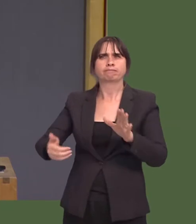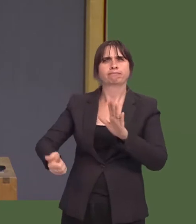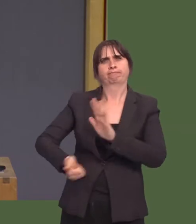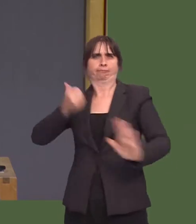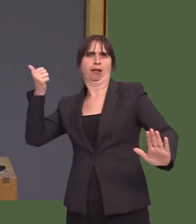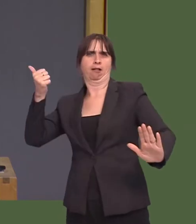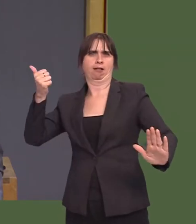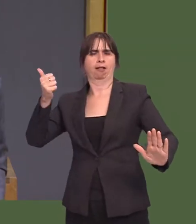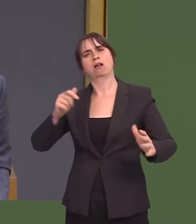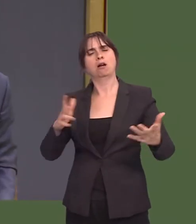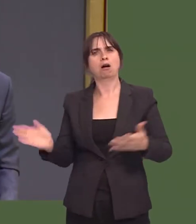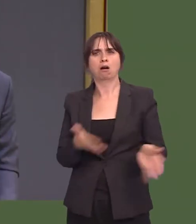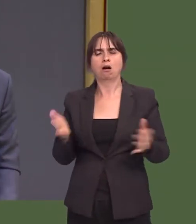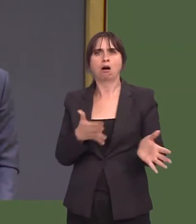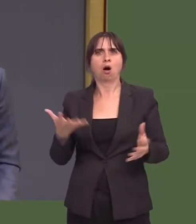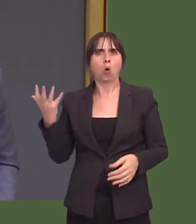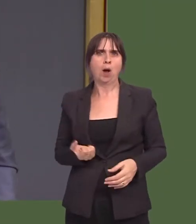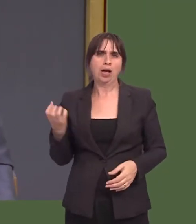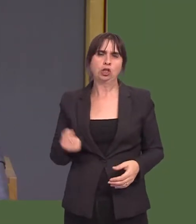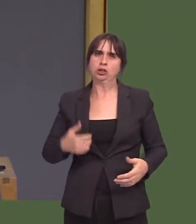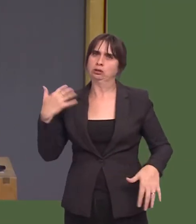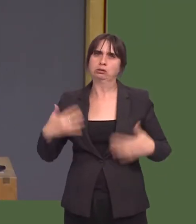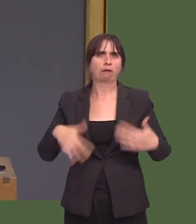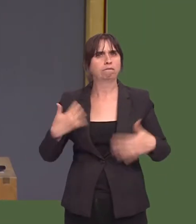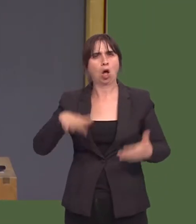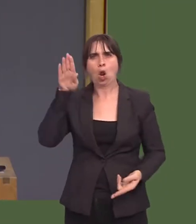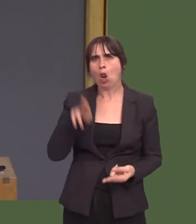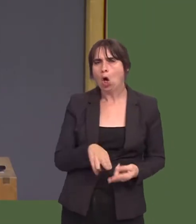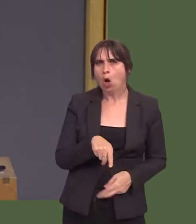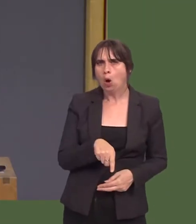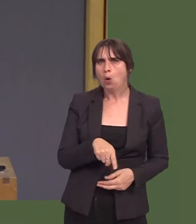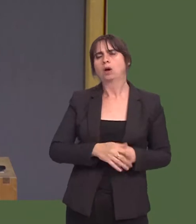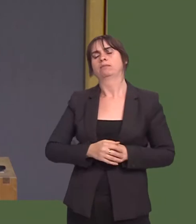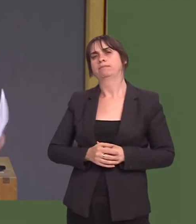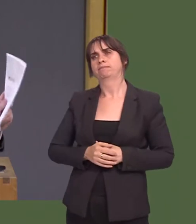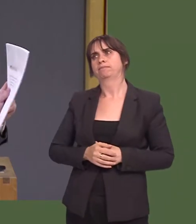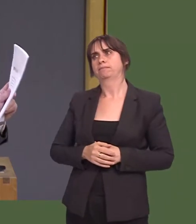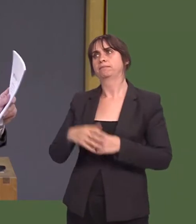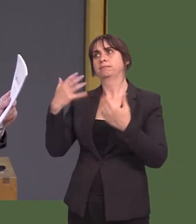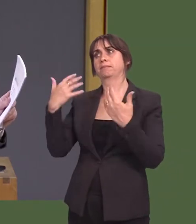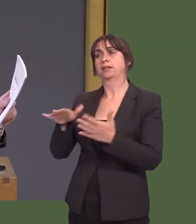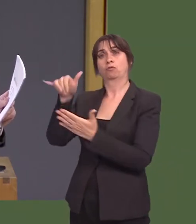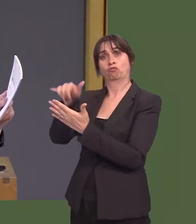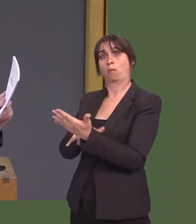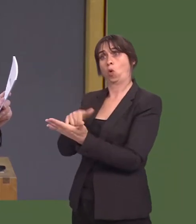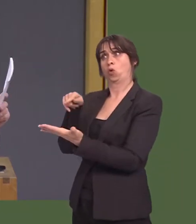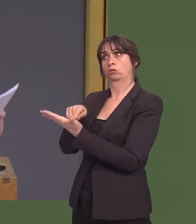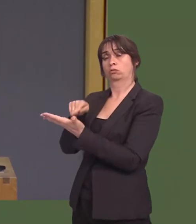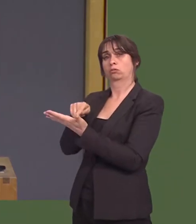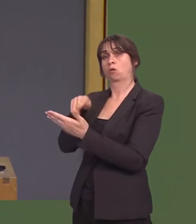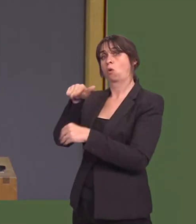Now, the Bank of England has published a substantial report on ëThe impact of immigration on occupational